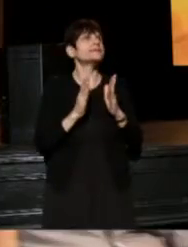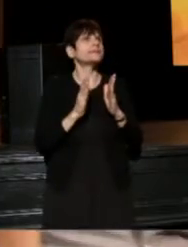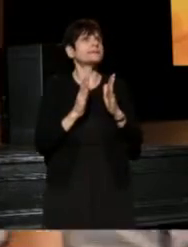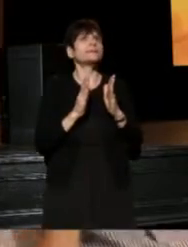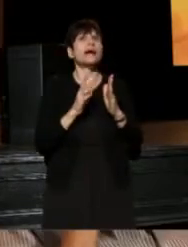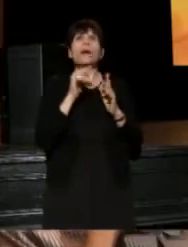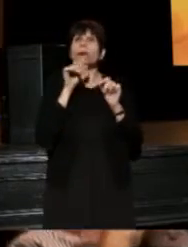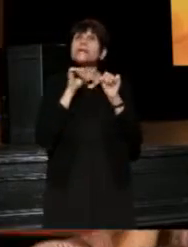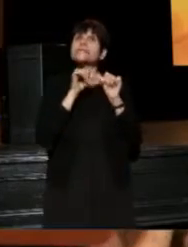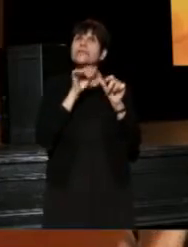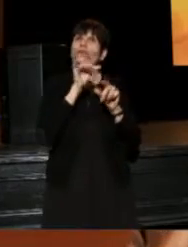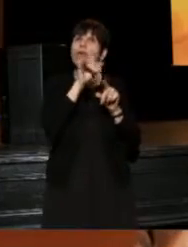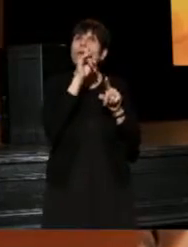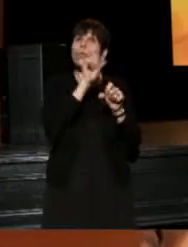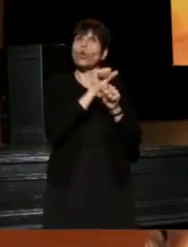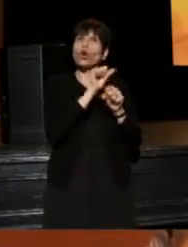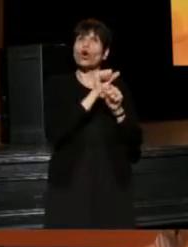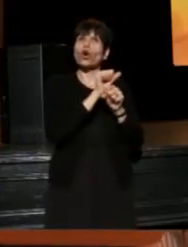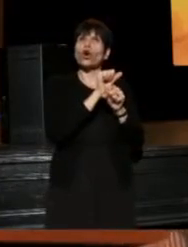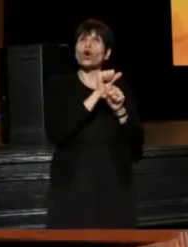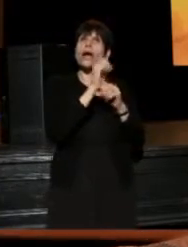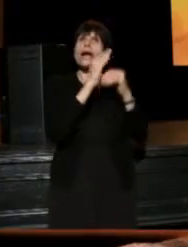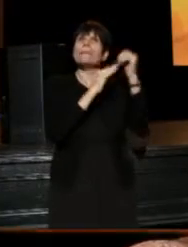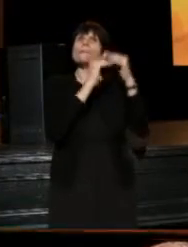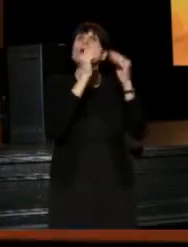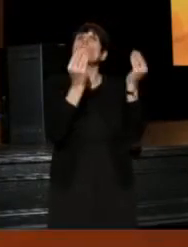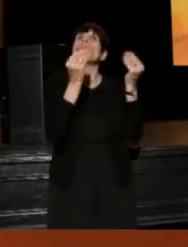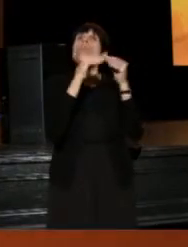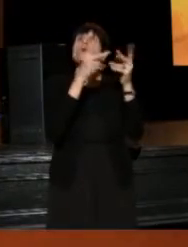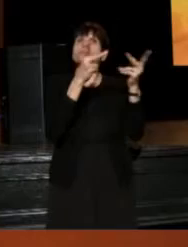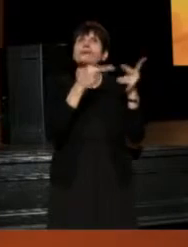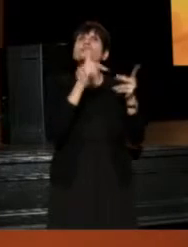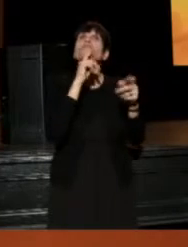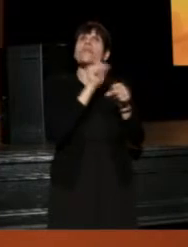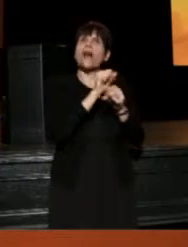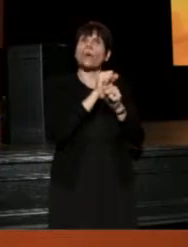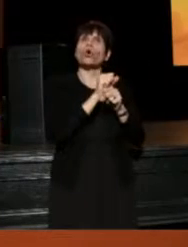and I'm going to do that work and them build more space for that work to grow